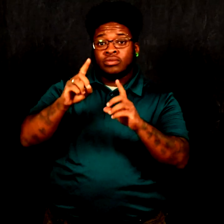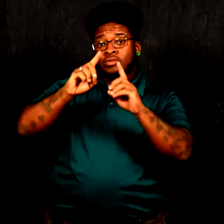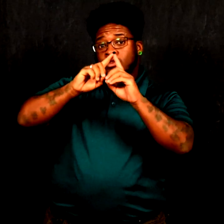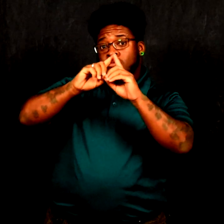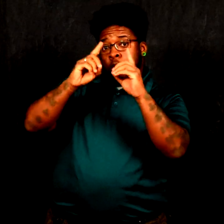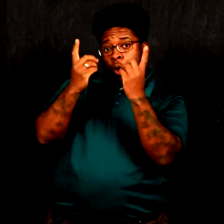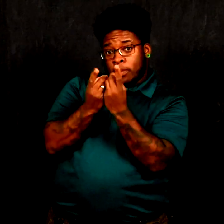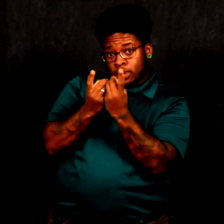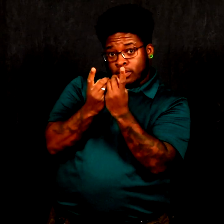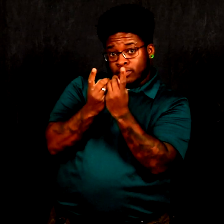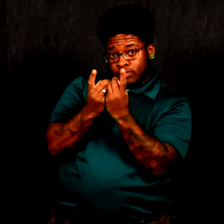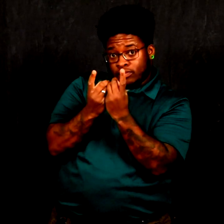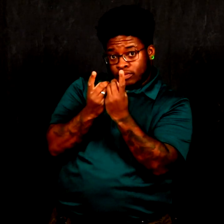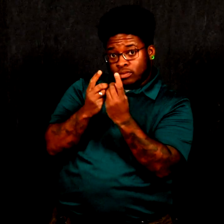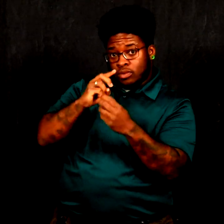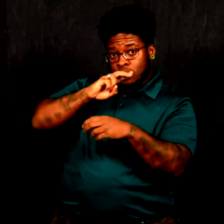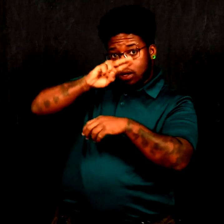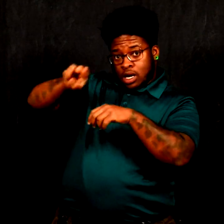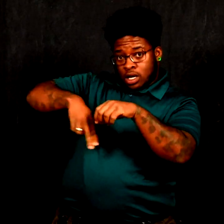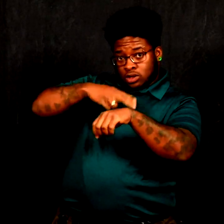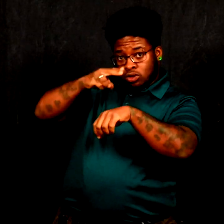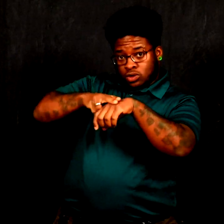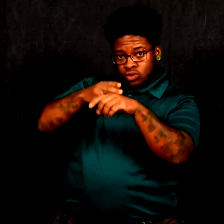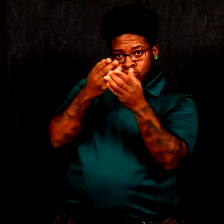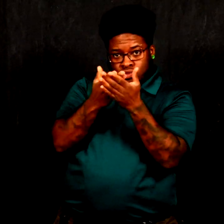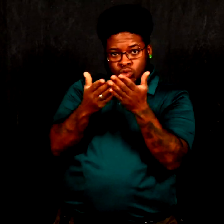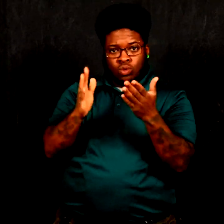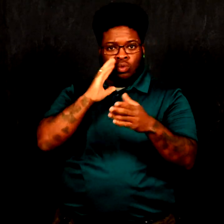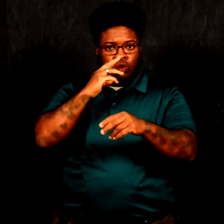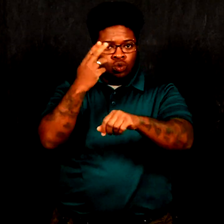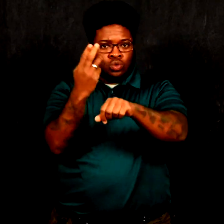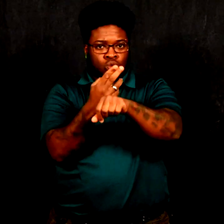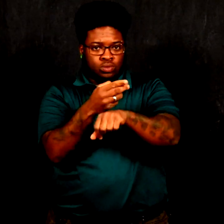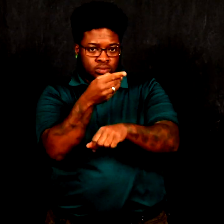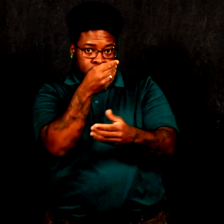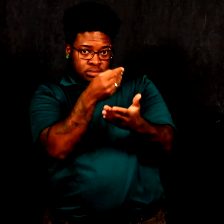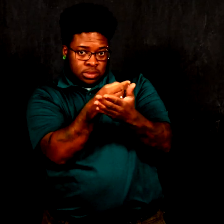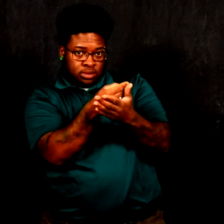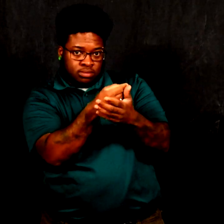The Department of Natural Resources will use the money to